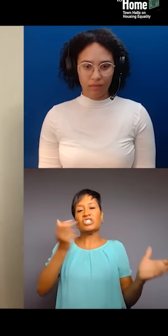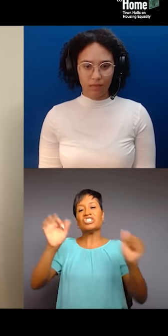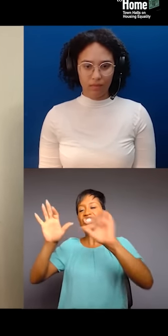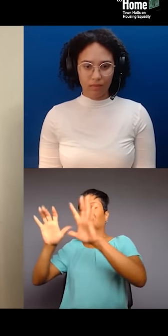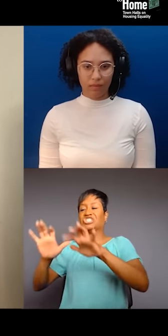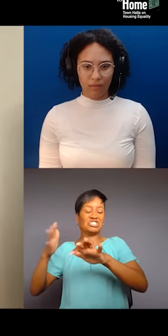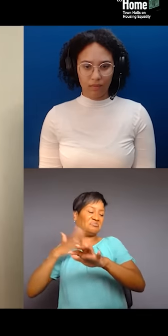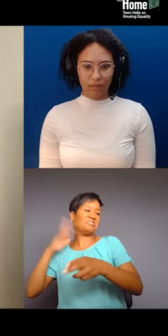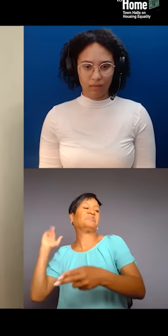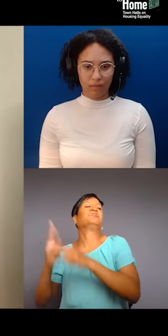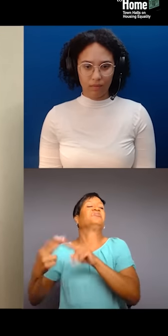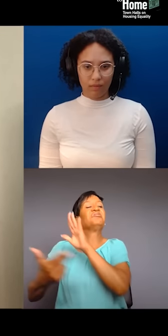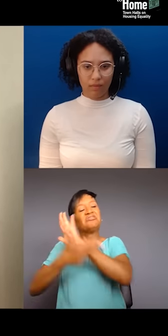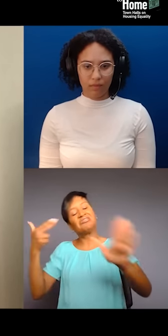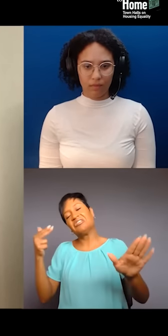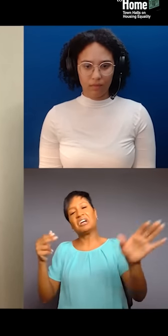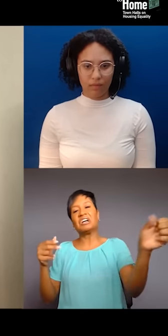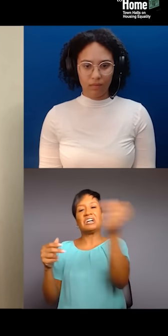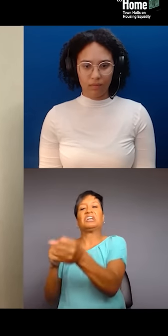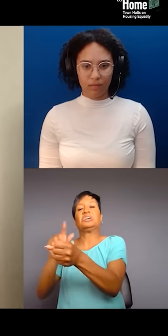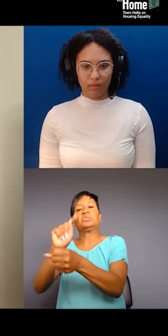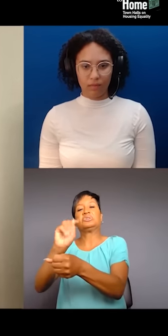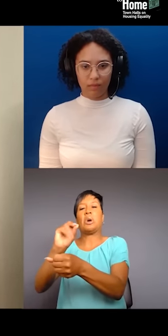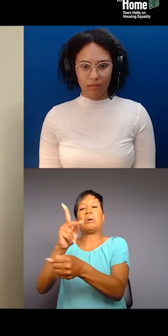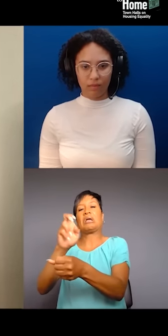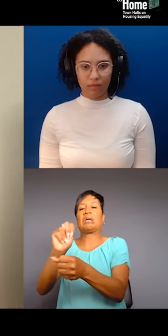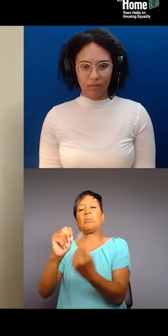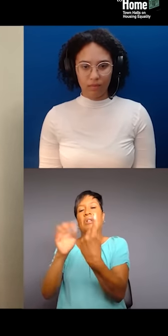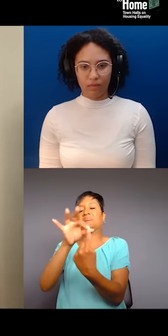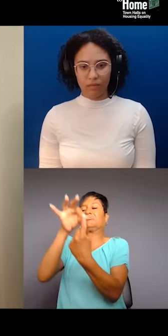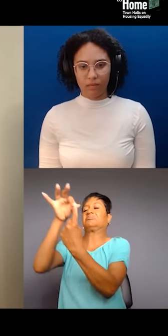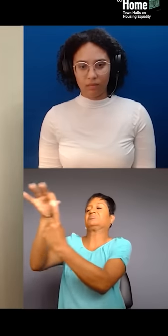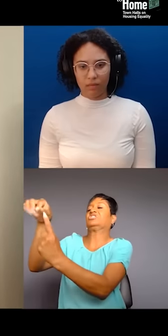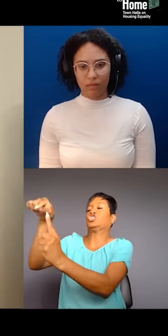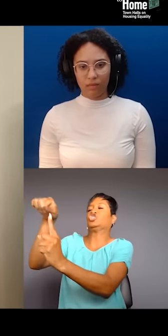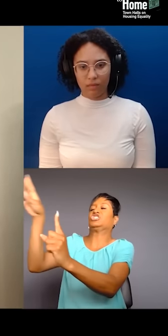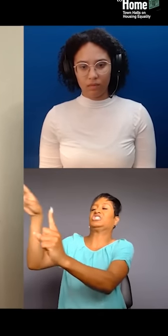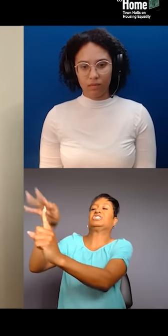and then putting token people in its place to kind of be the front person that tells those stories.